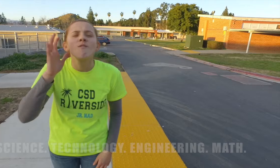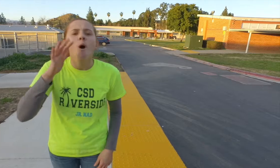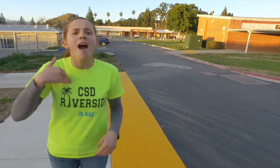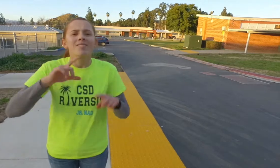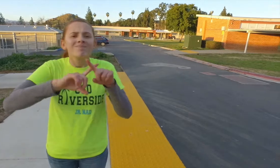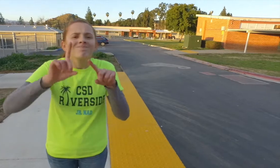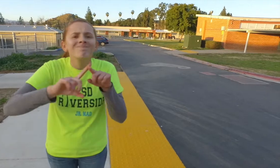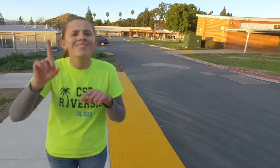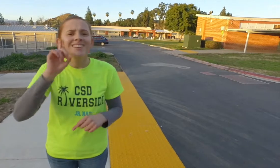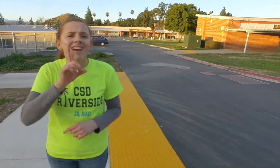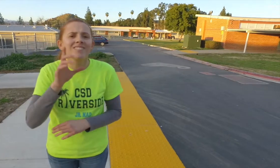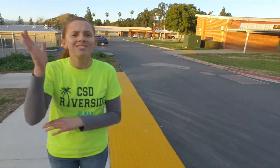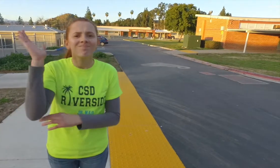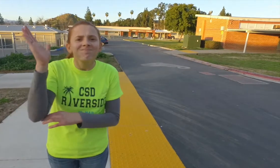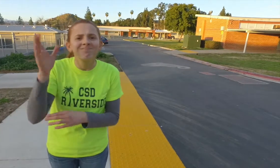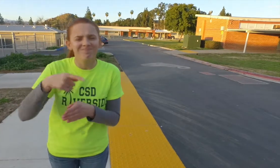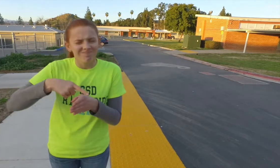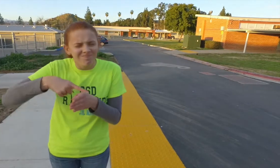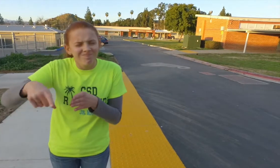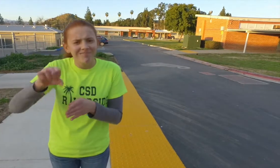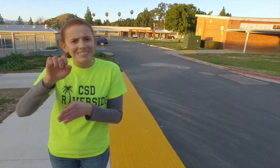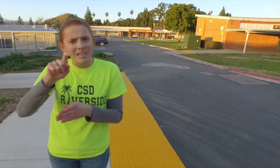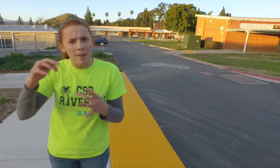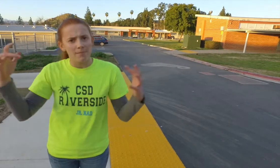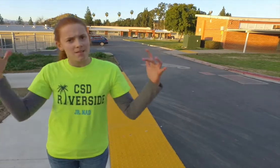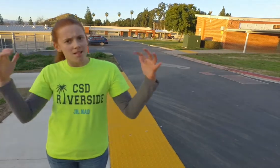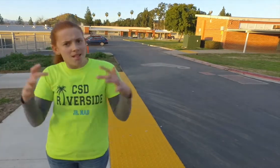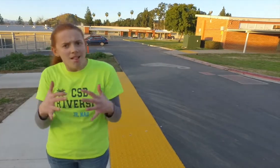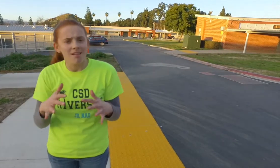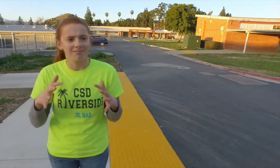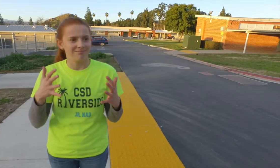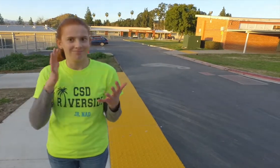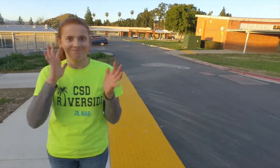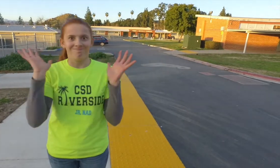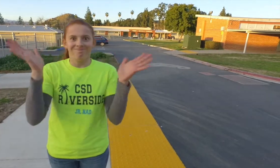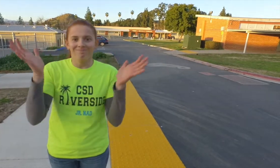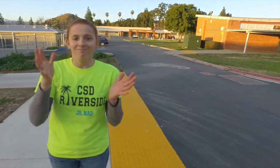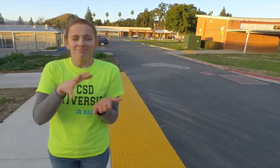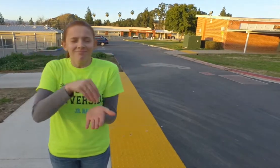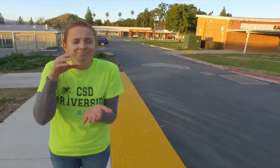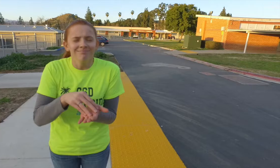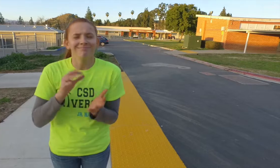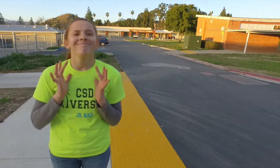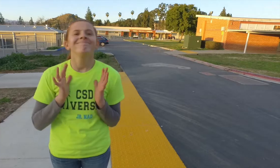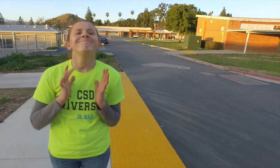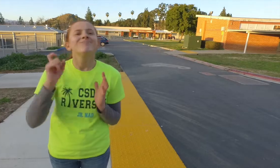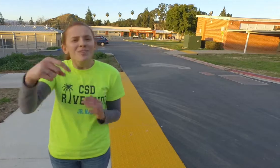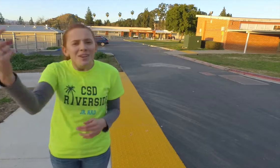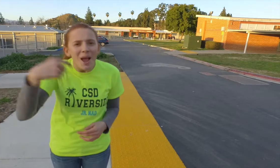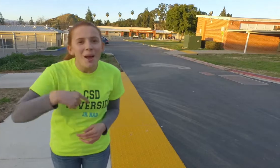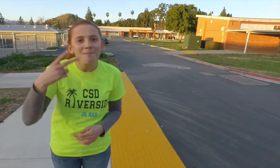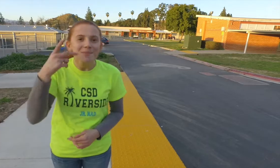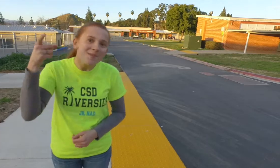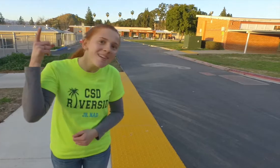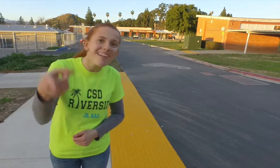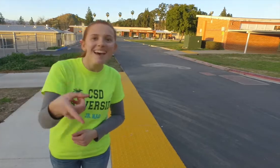Cool! We will have various Deaf specialists presenting in the STEM field. They will come to present their experiences; we'll learn more! You all should come to join us! See you there!